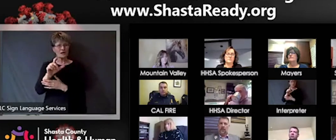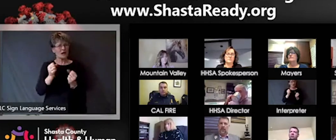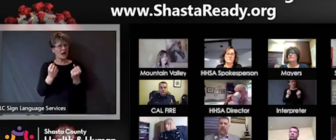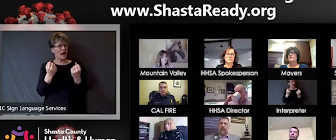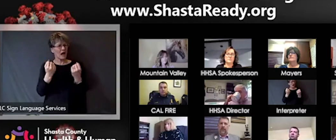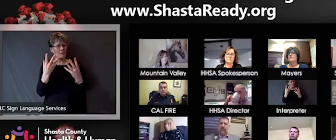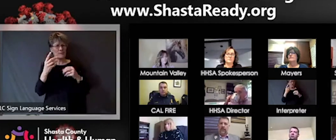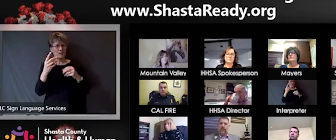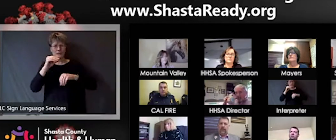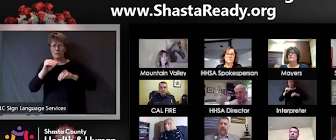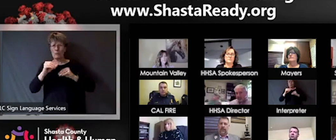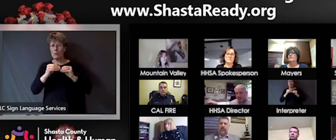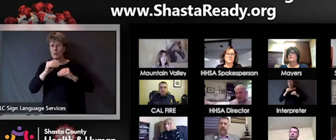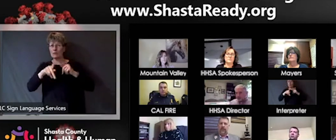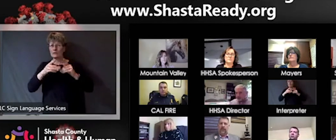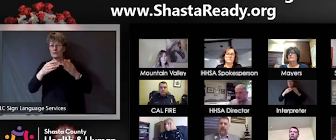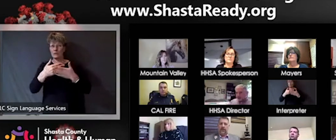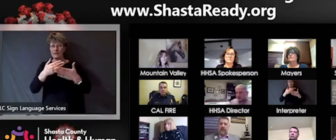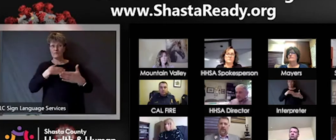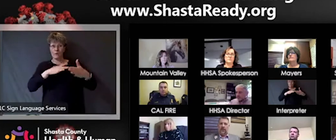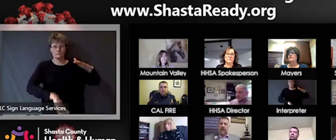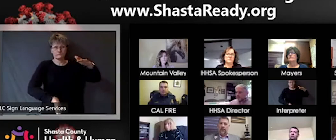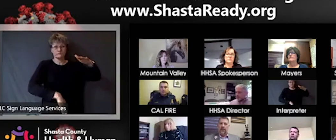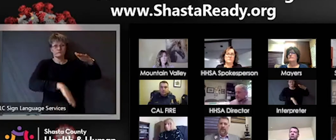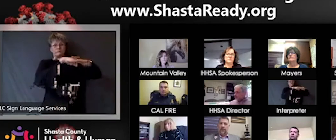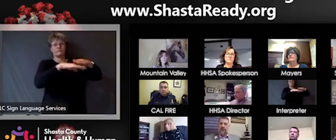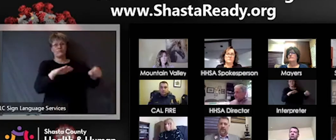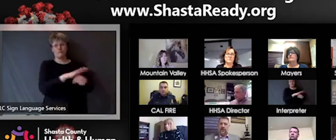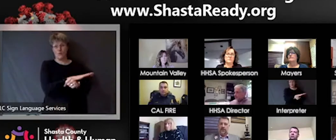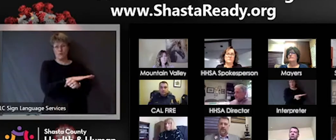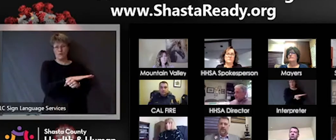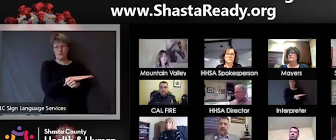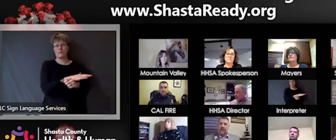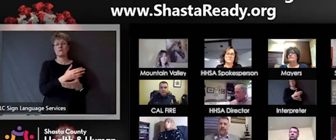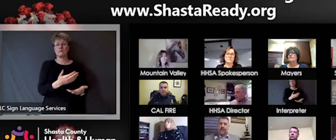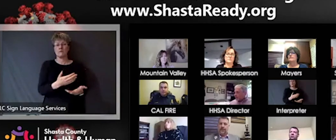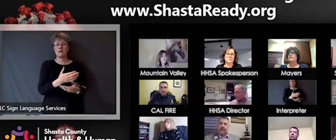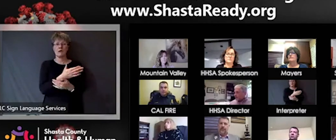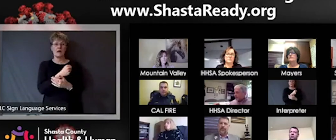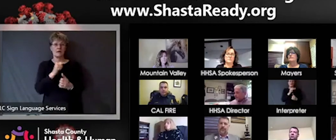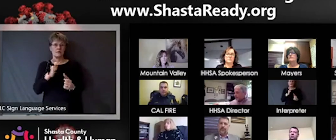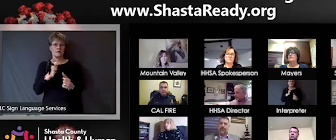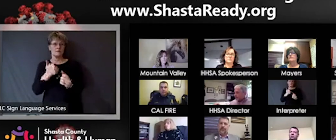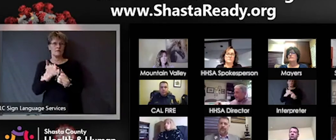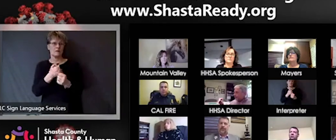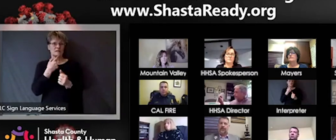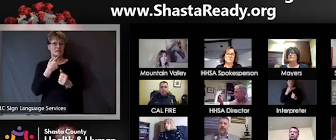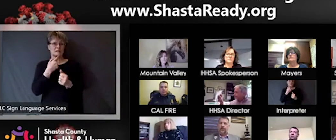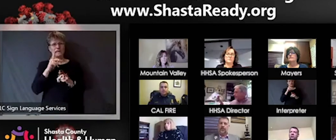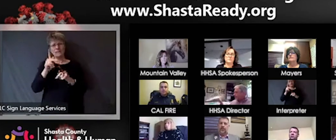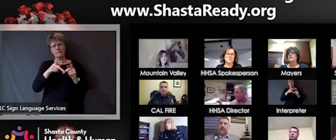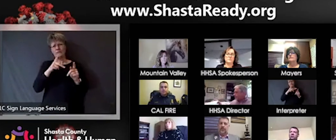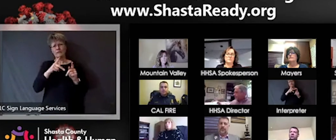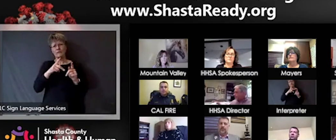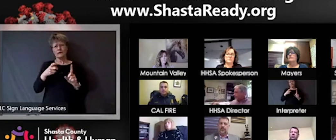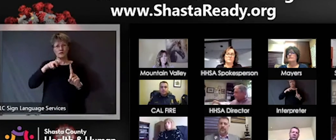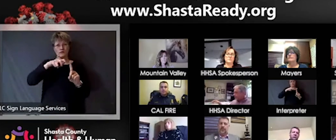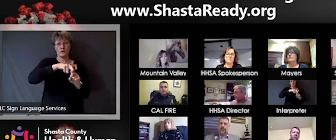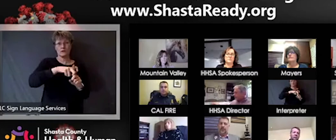in and a follow up would be our bookings up or down since I mean in the last few